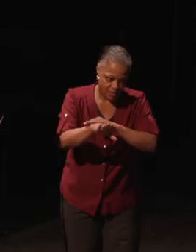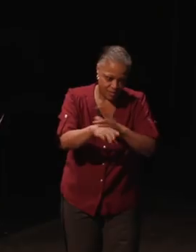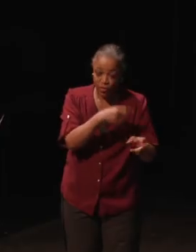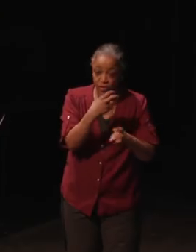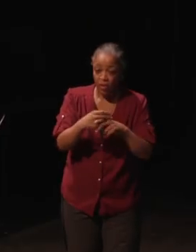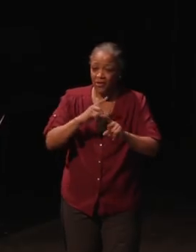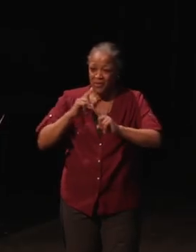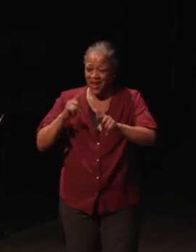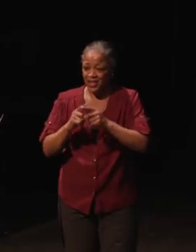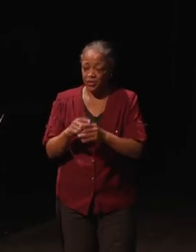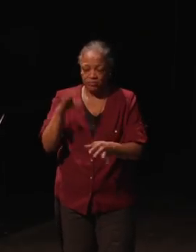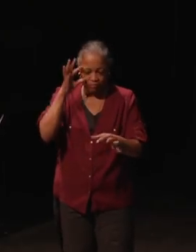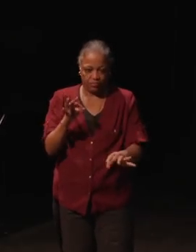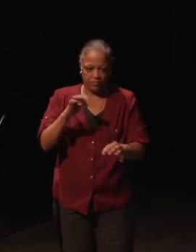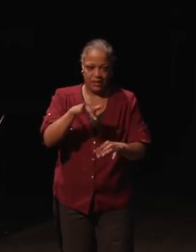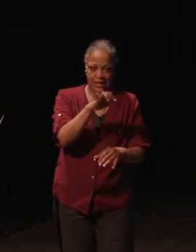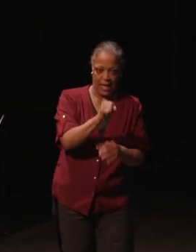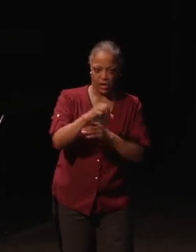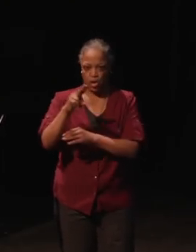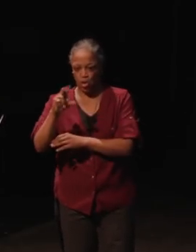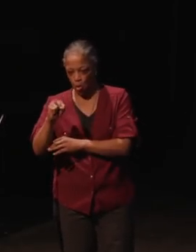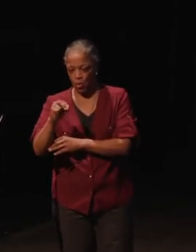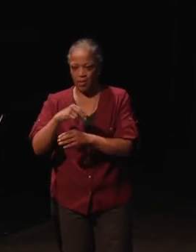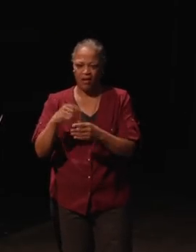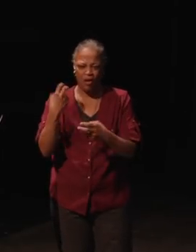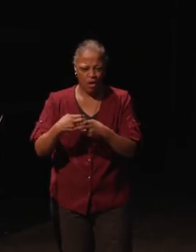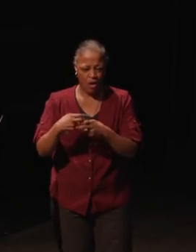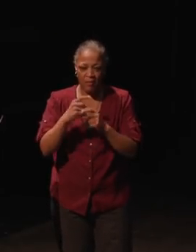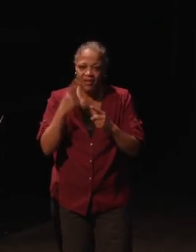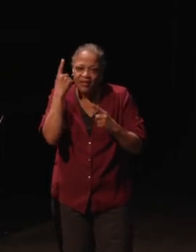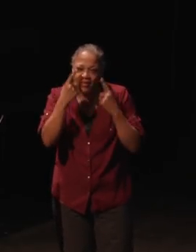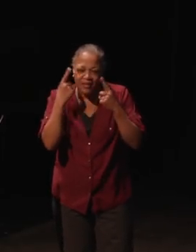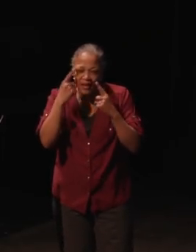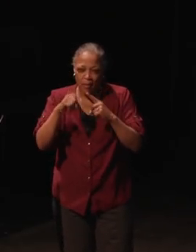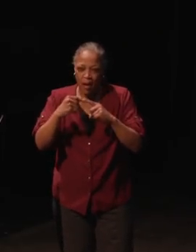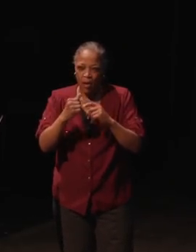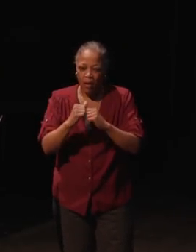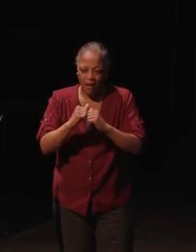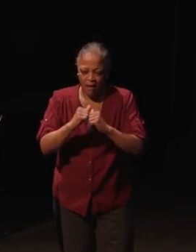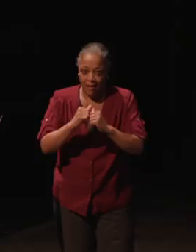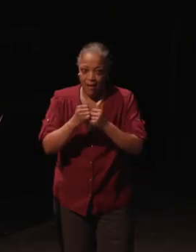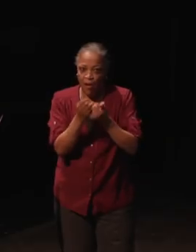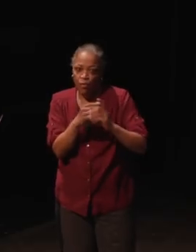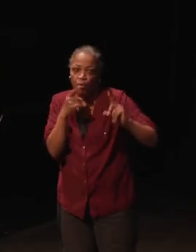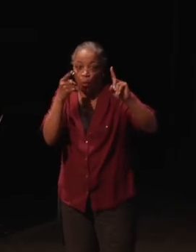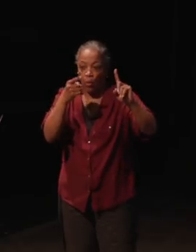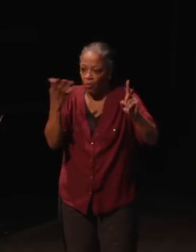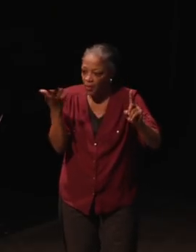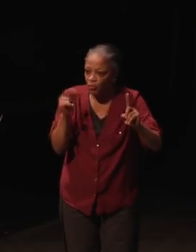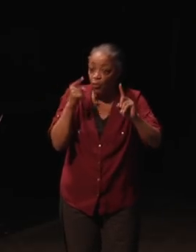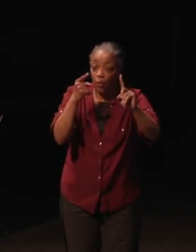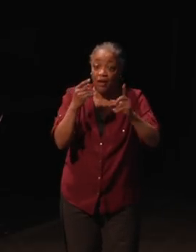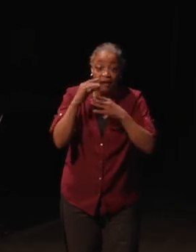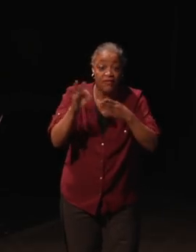as an absolute yes or no. But just think about what the goal is. If the functions are redundant to